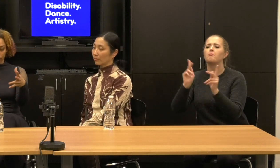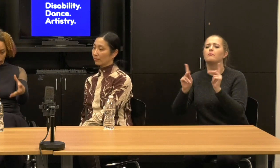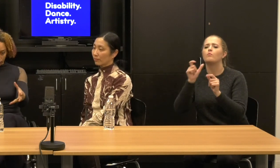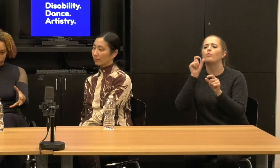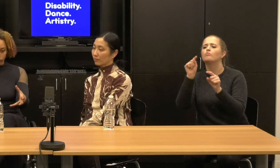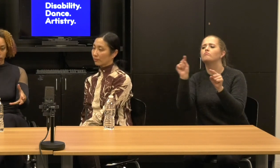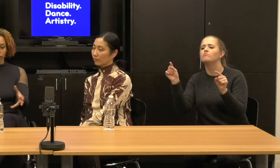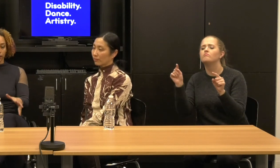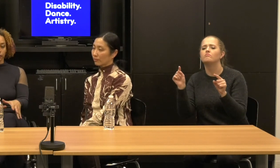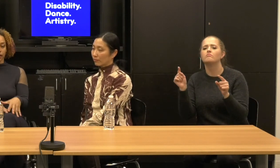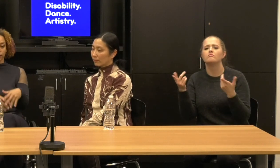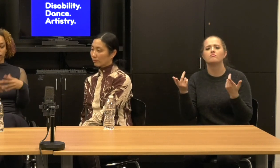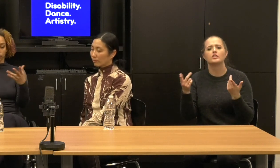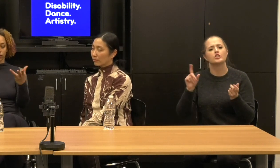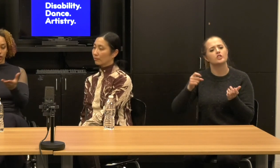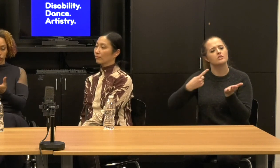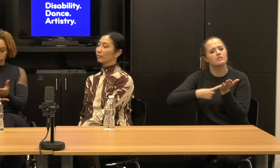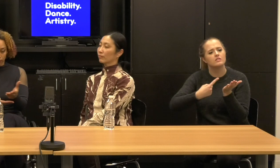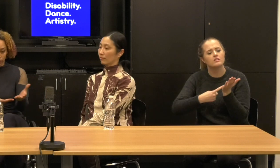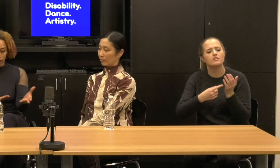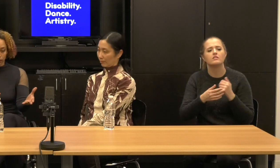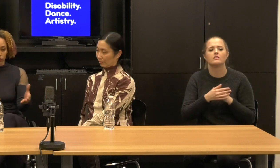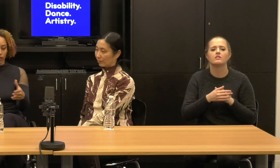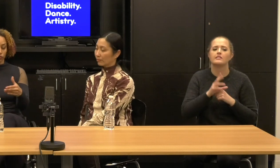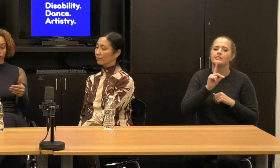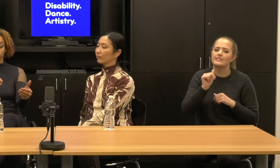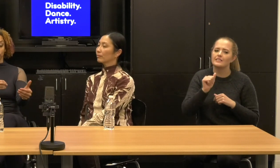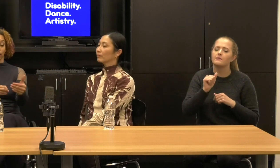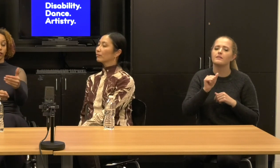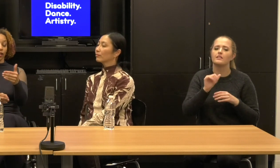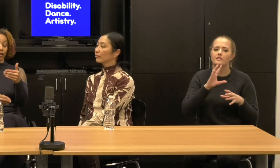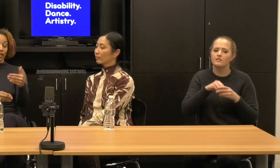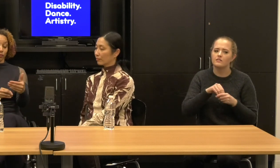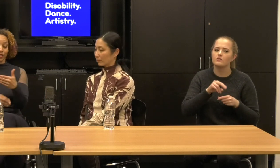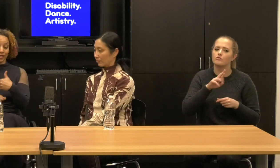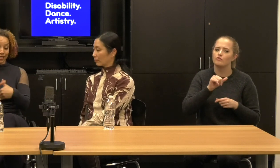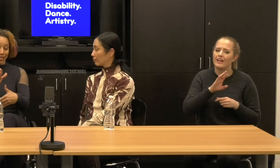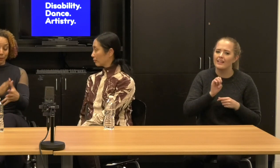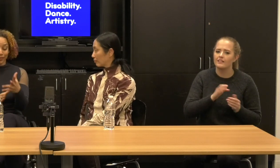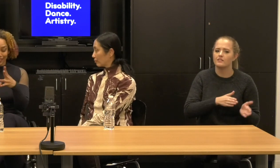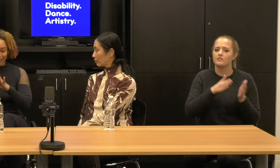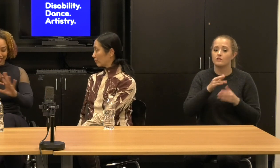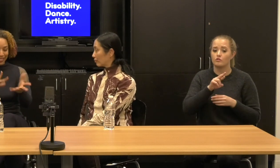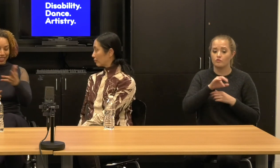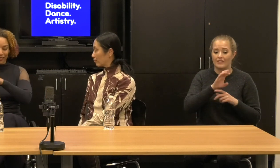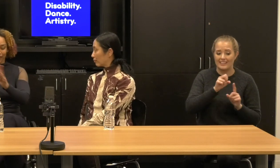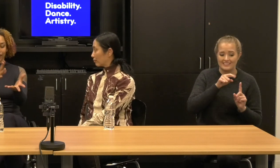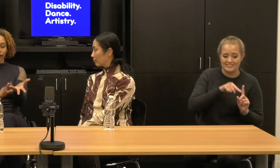yes, this event where can be sexual. Yes. Disability is racialized Yeyou know that there are.